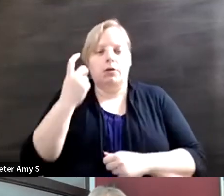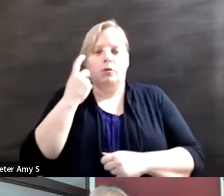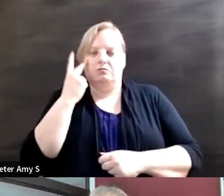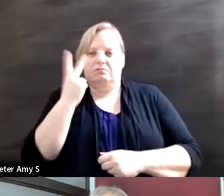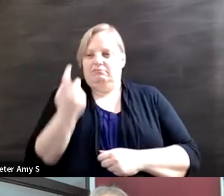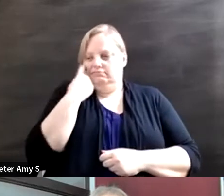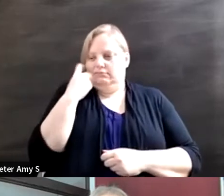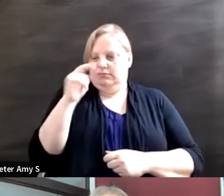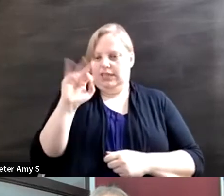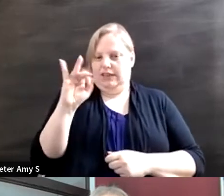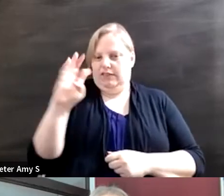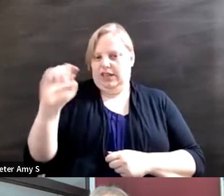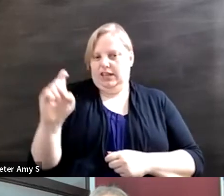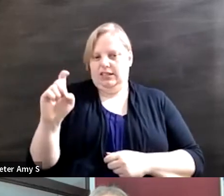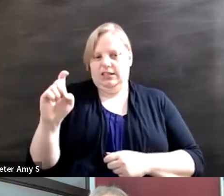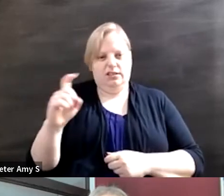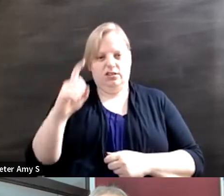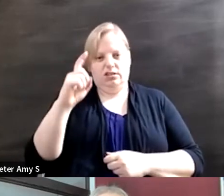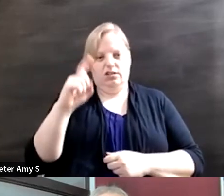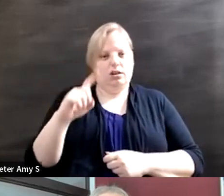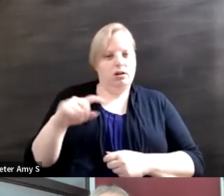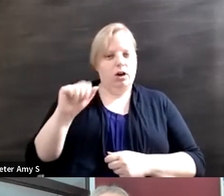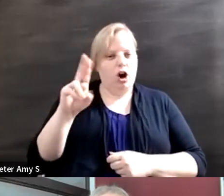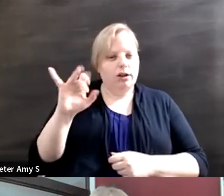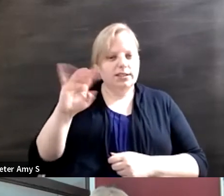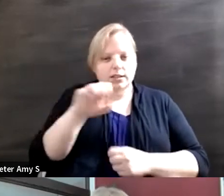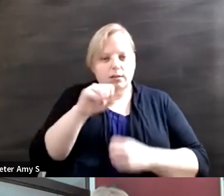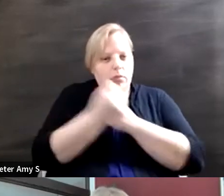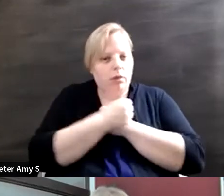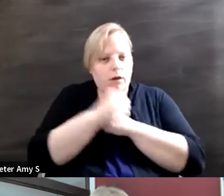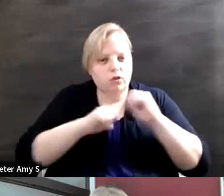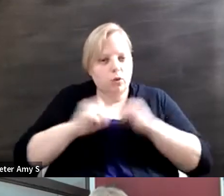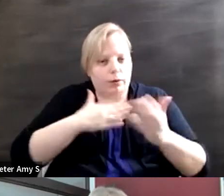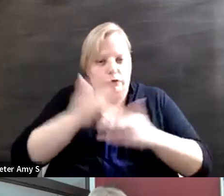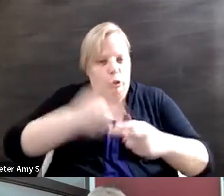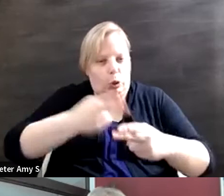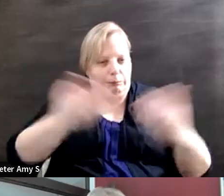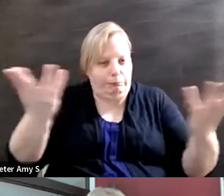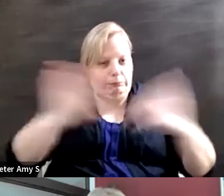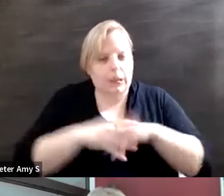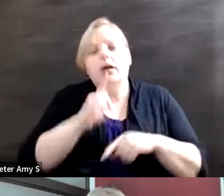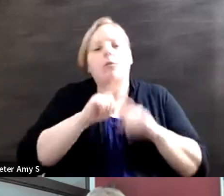it is, autism love show or whatever, whatever it's called--but in my in my work life we are